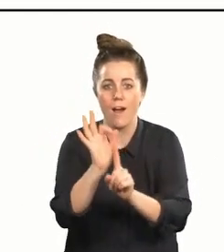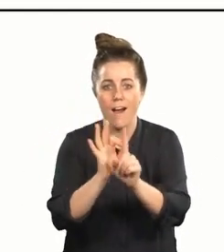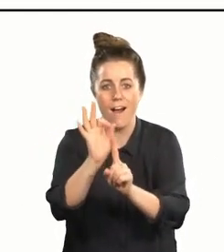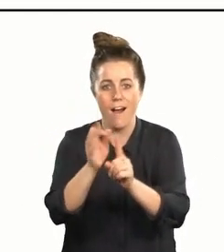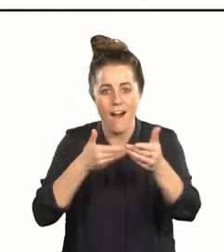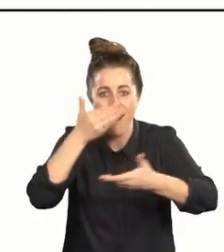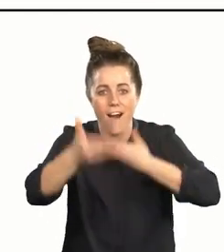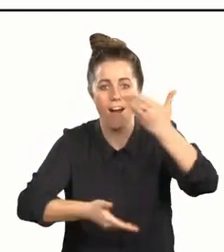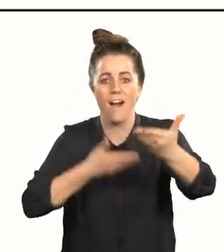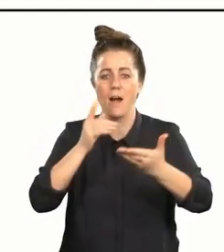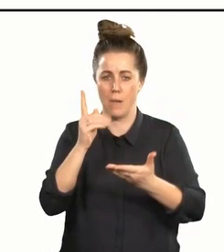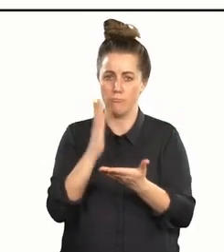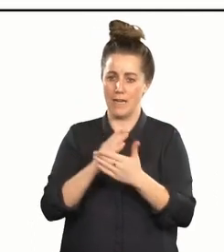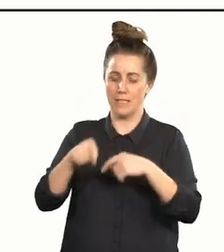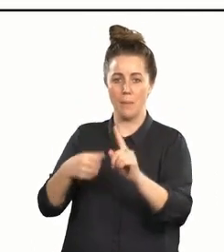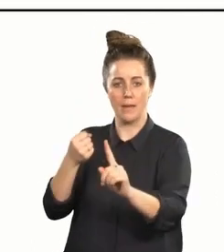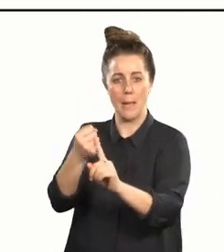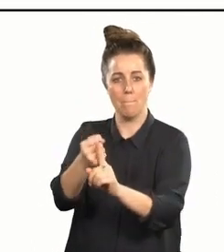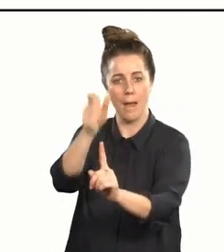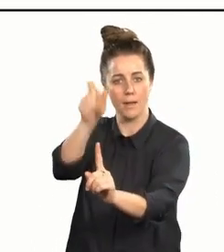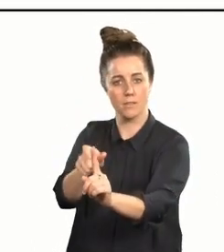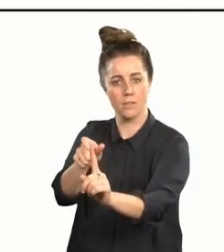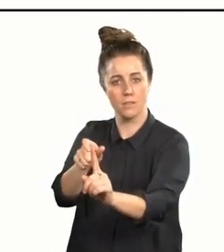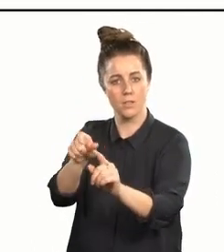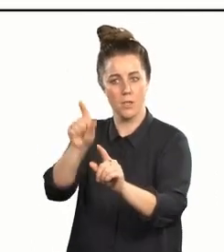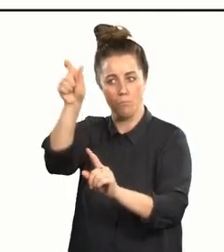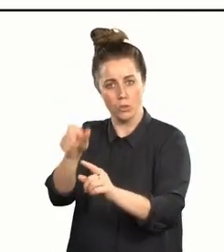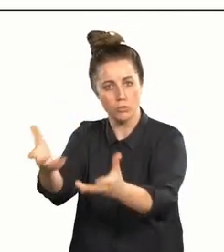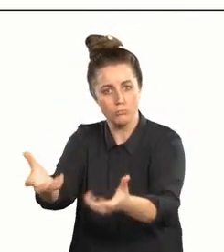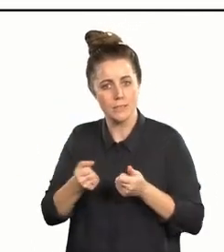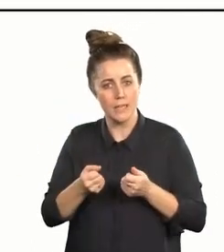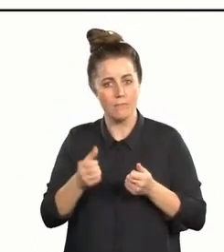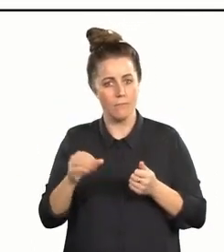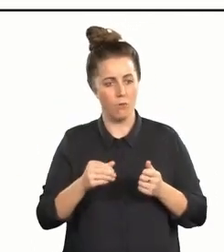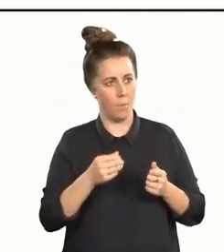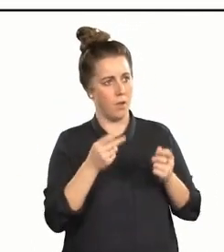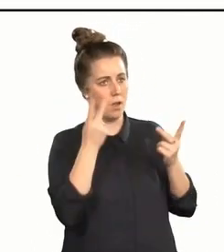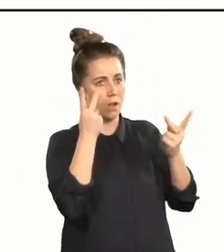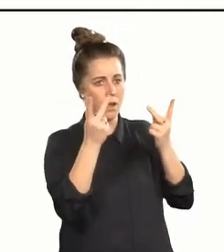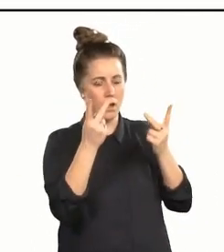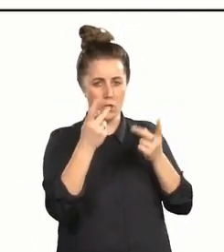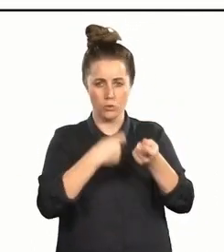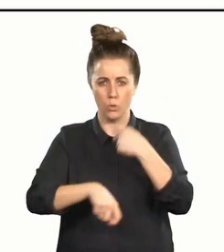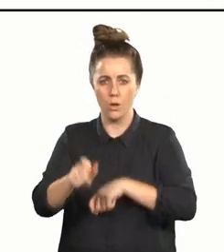However, it's all about the impact, describing from the visual to the verbal to help people make their own meaning.